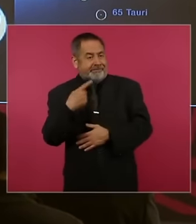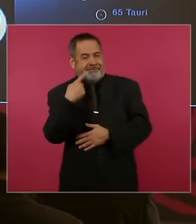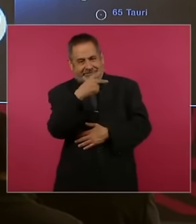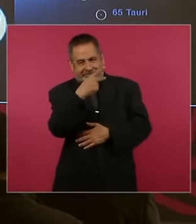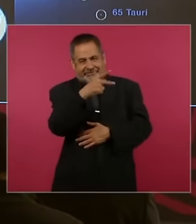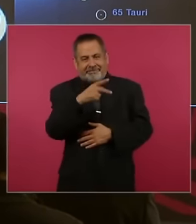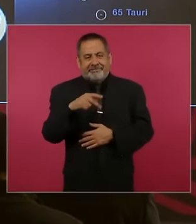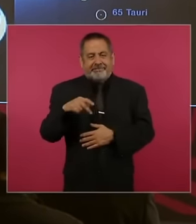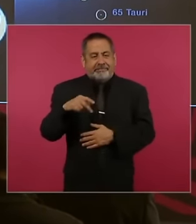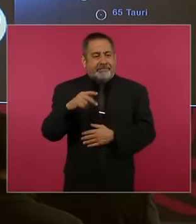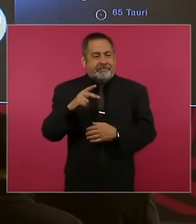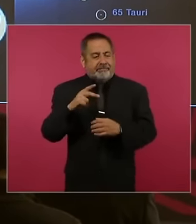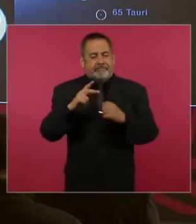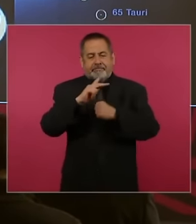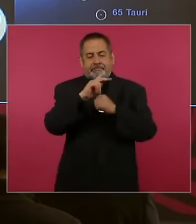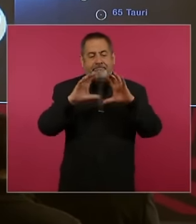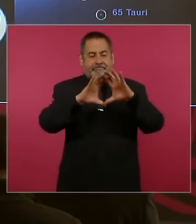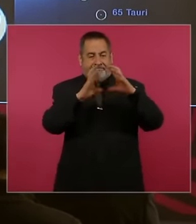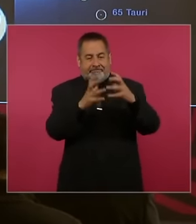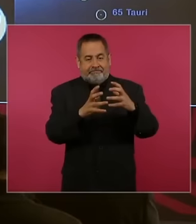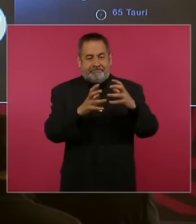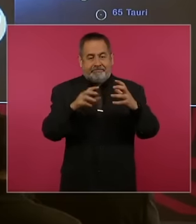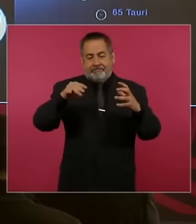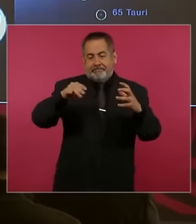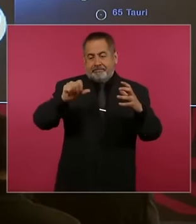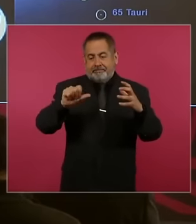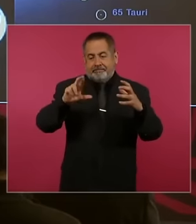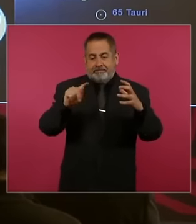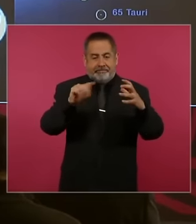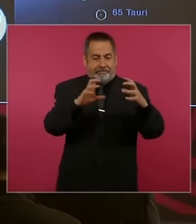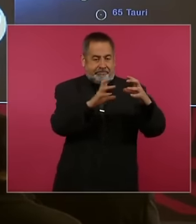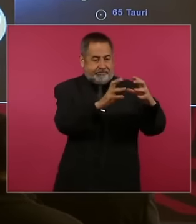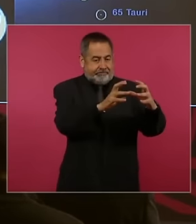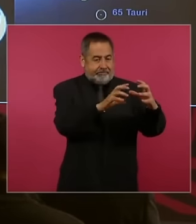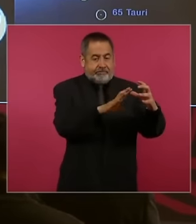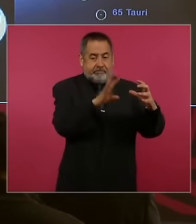that is shaped like a peanut, but this is an eclipse that takes place in the solar system